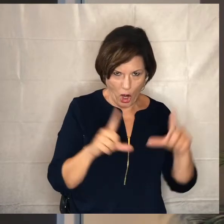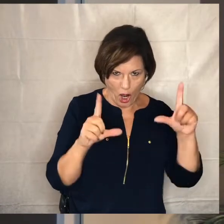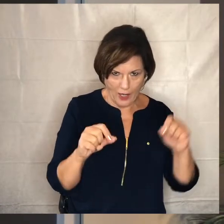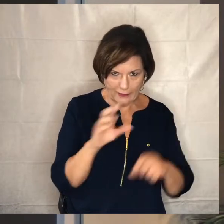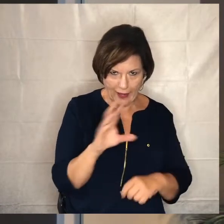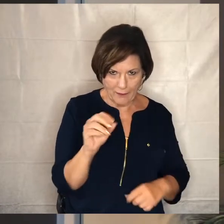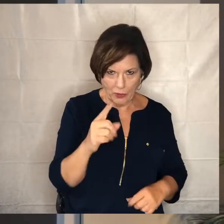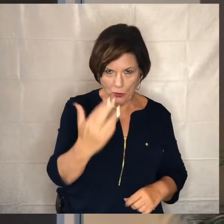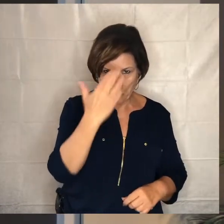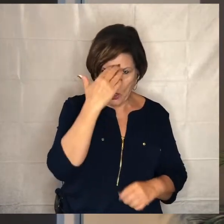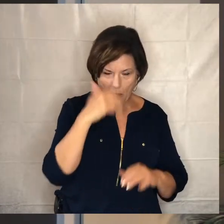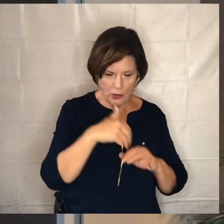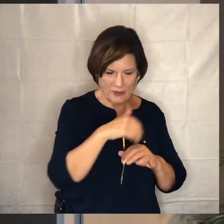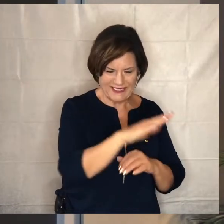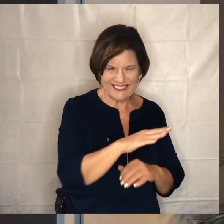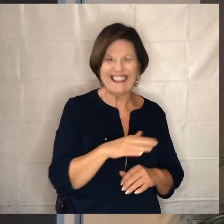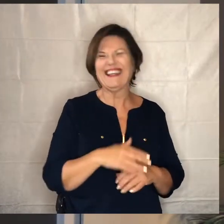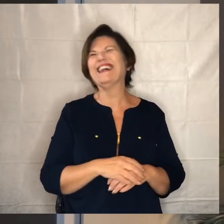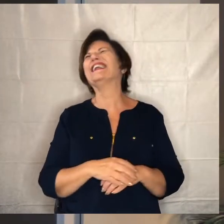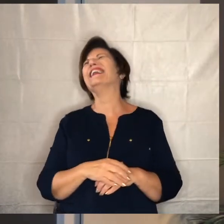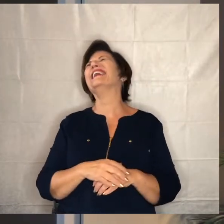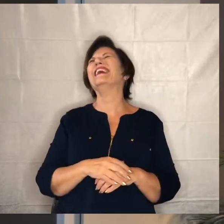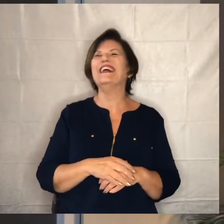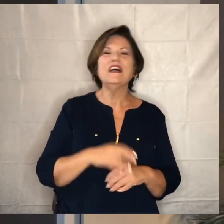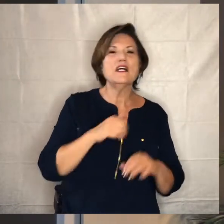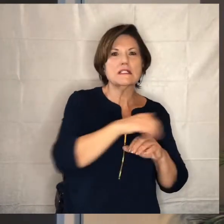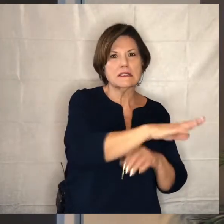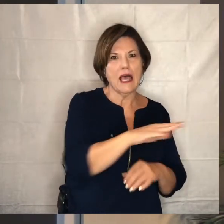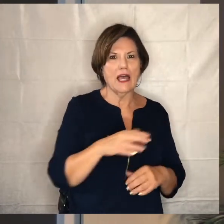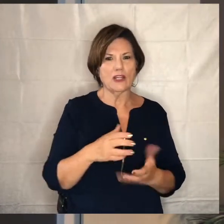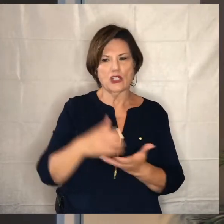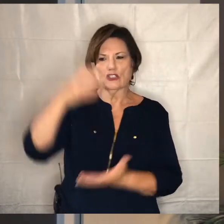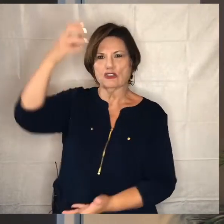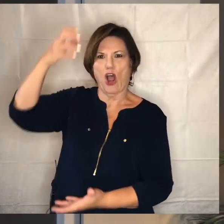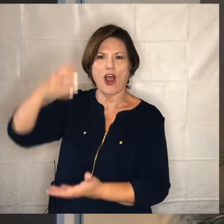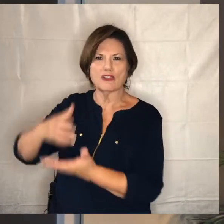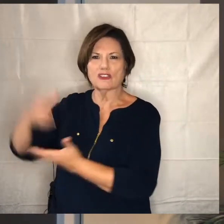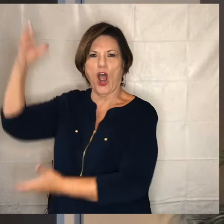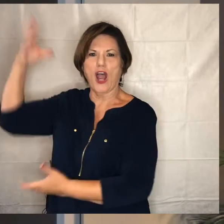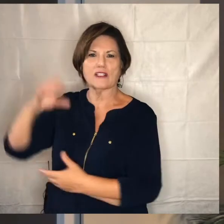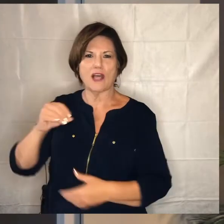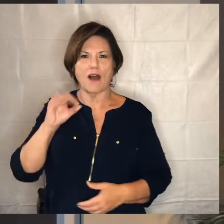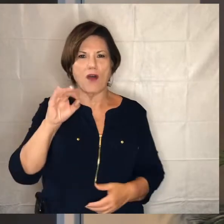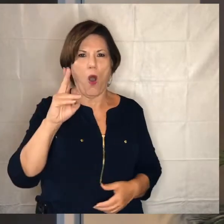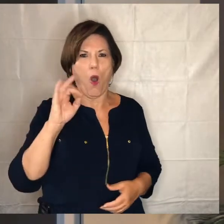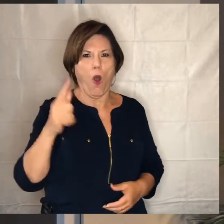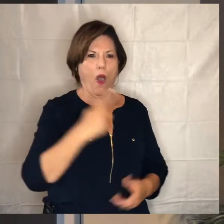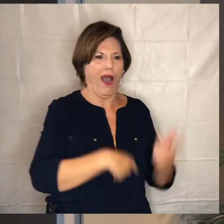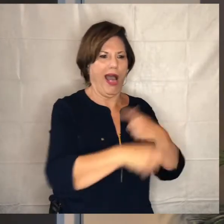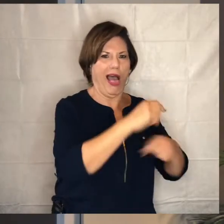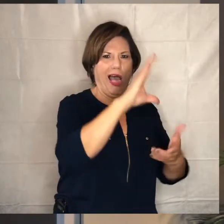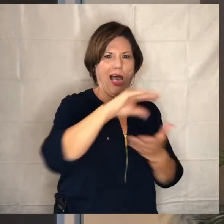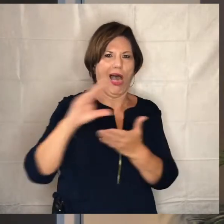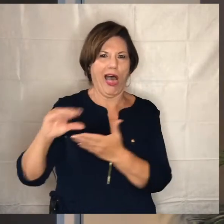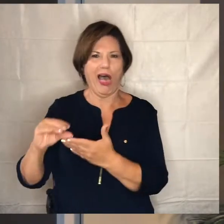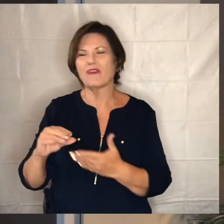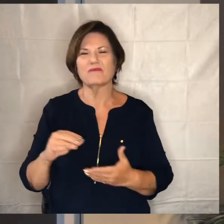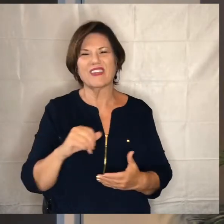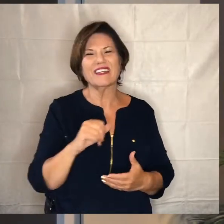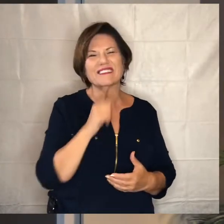you'd be all set with citibank don't try that it's not really a good kind of way to go um but so we um